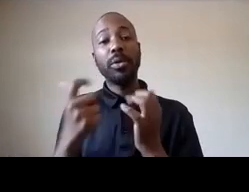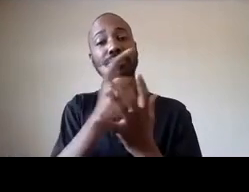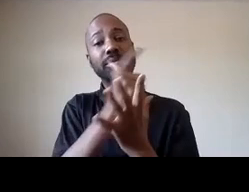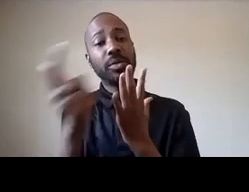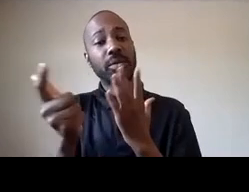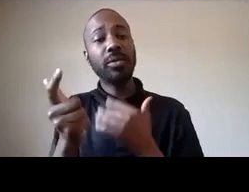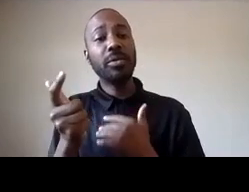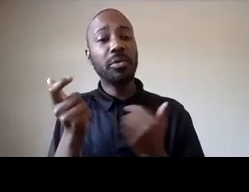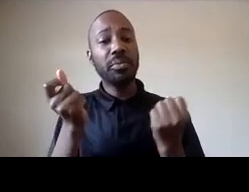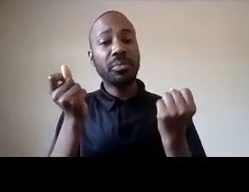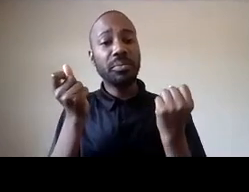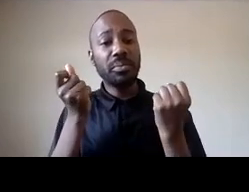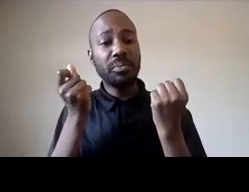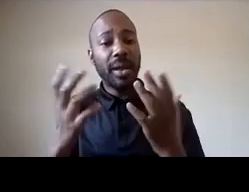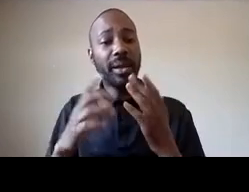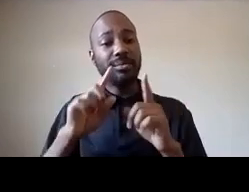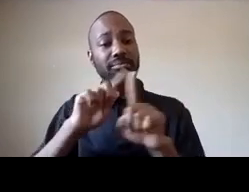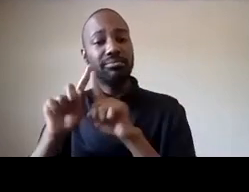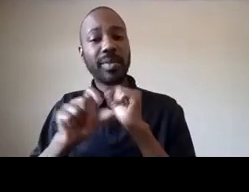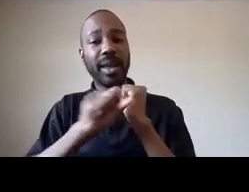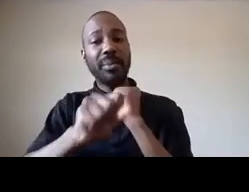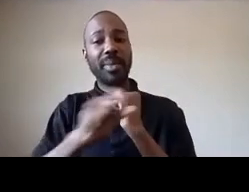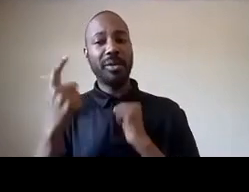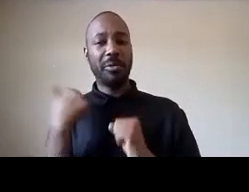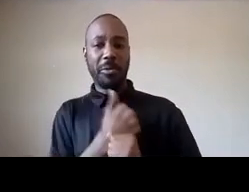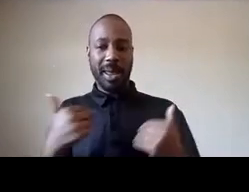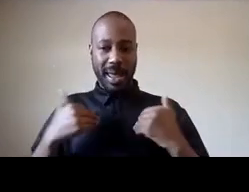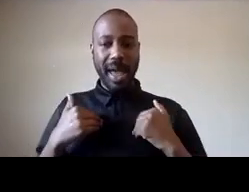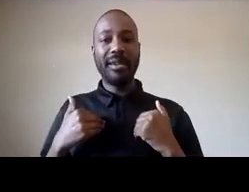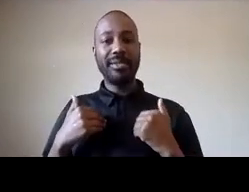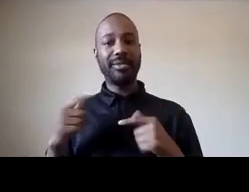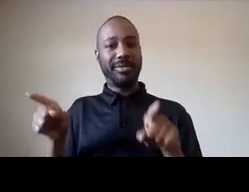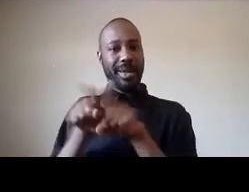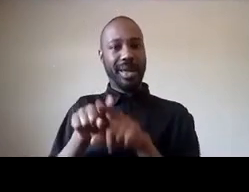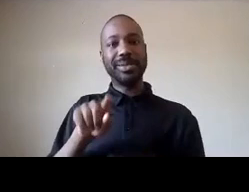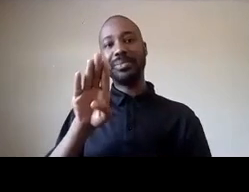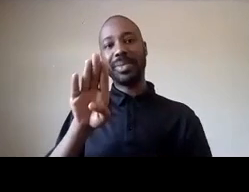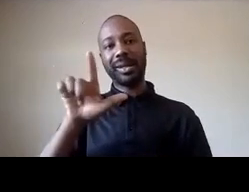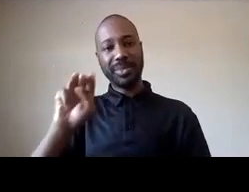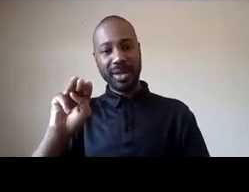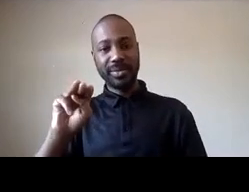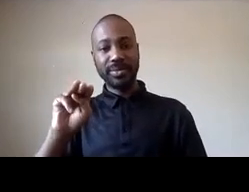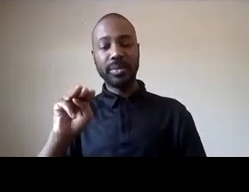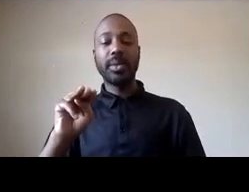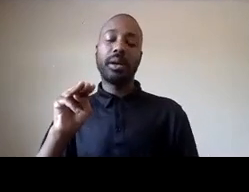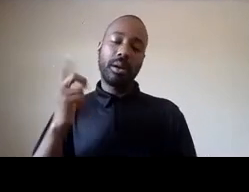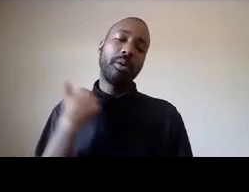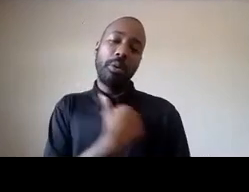many of the campaigns that we have as black lives matter many of you know that we say their names and you see